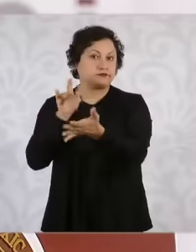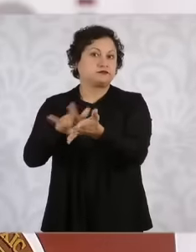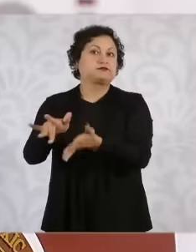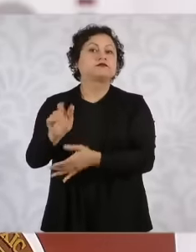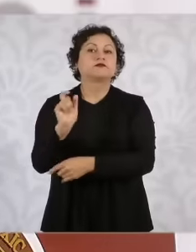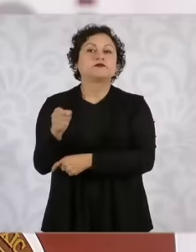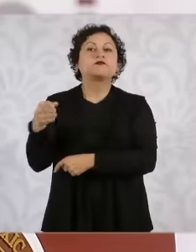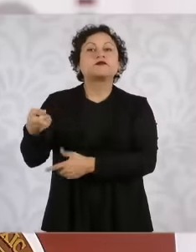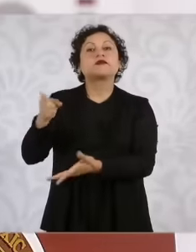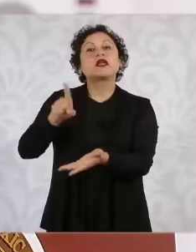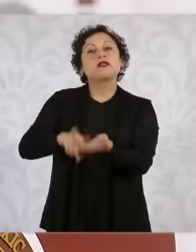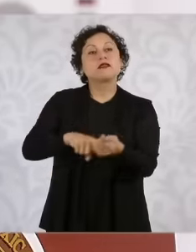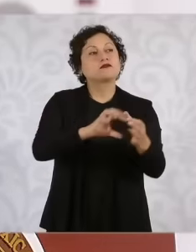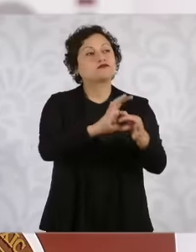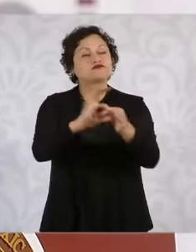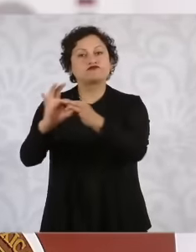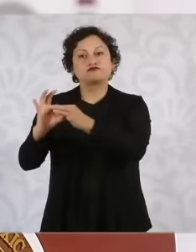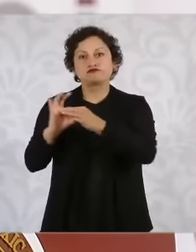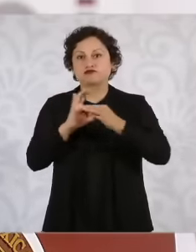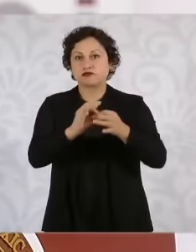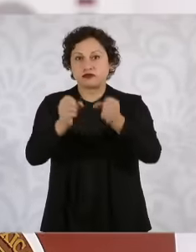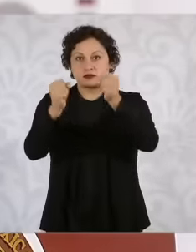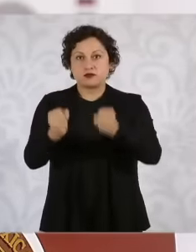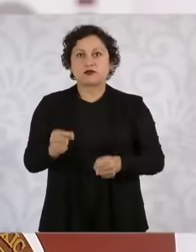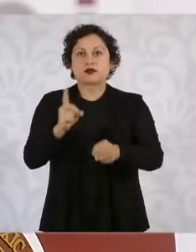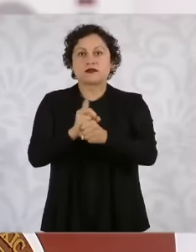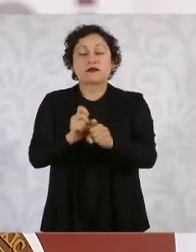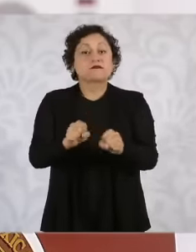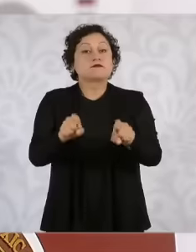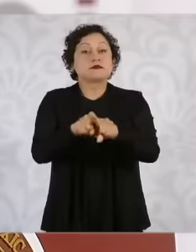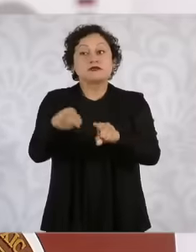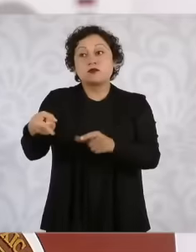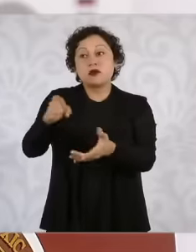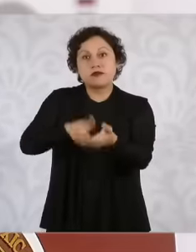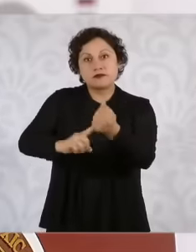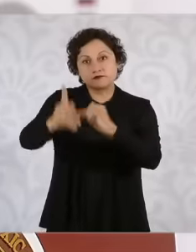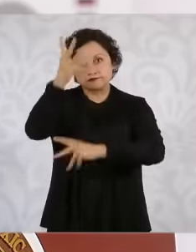study plans and programs are standardized, as well as for the provision of